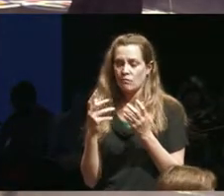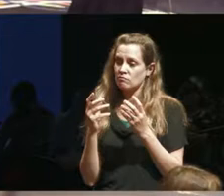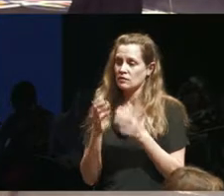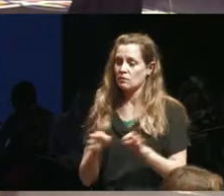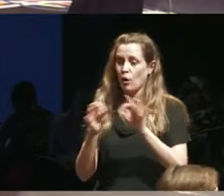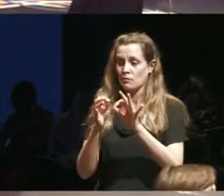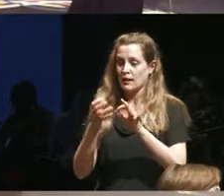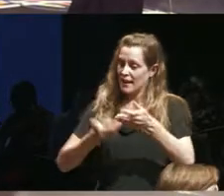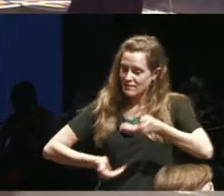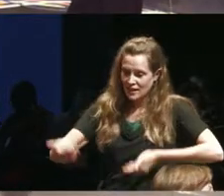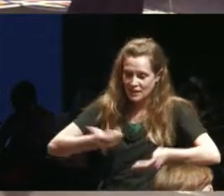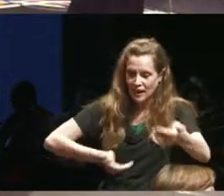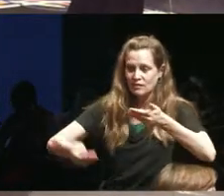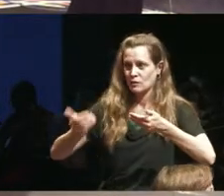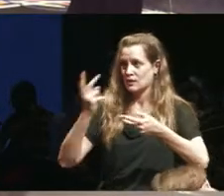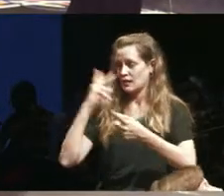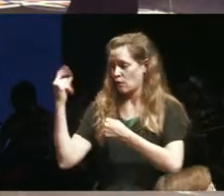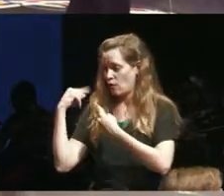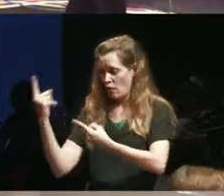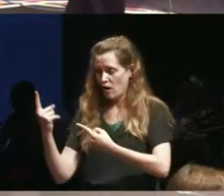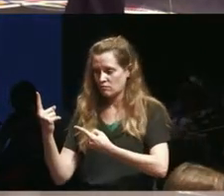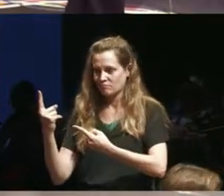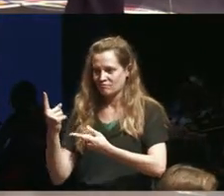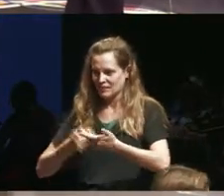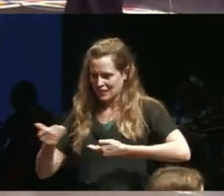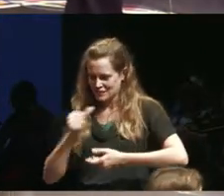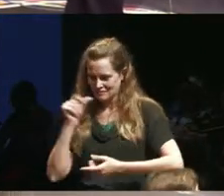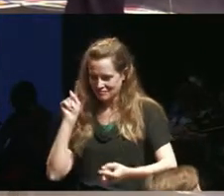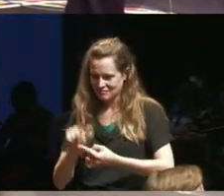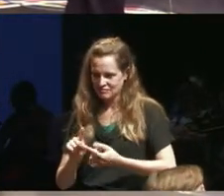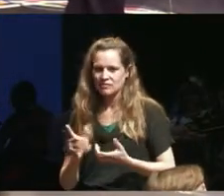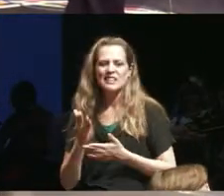we've seen already on state so some of the things that we've seen on state did